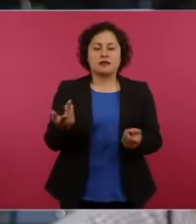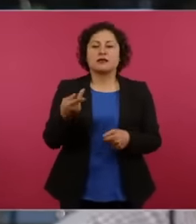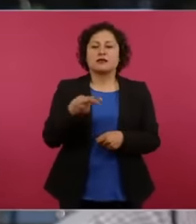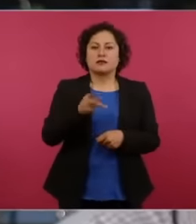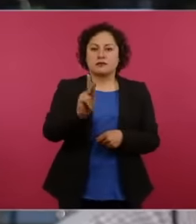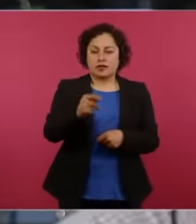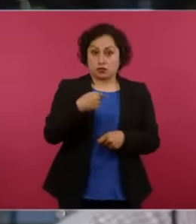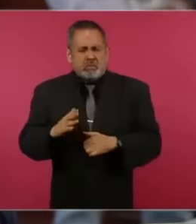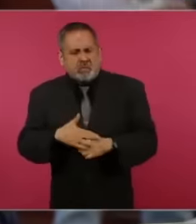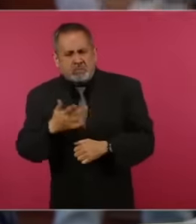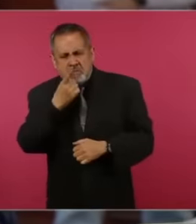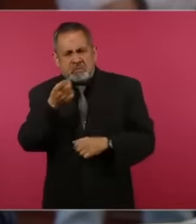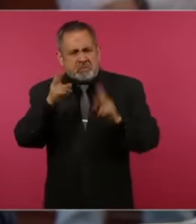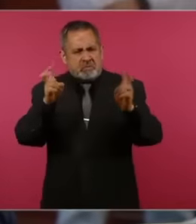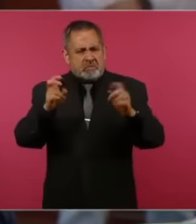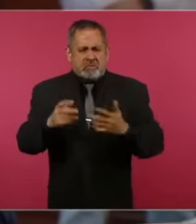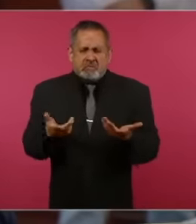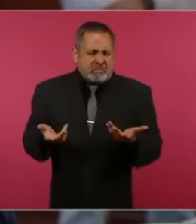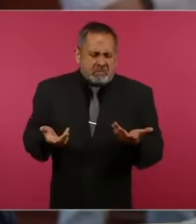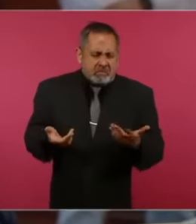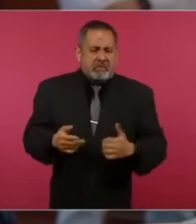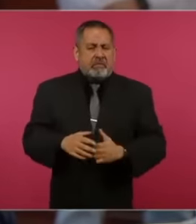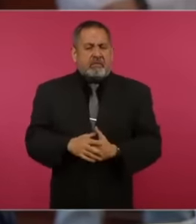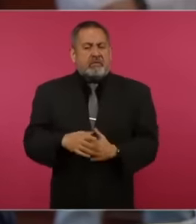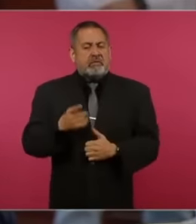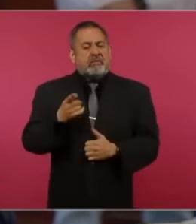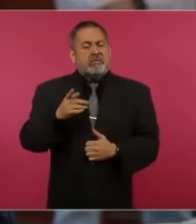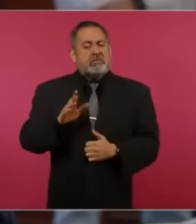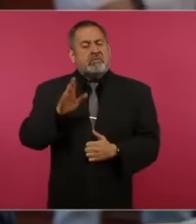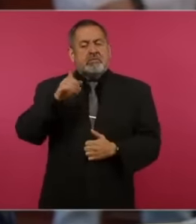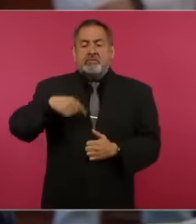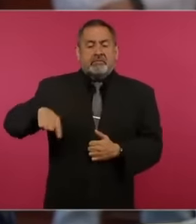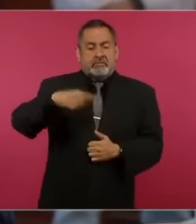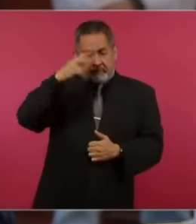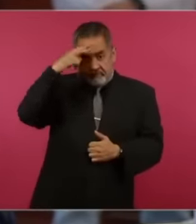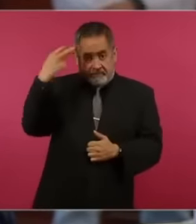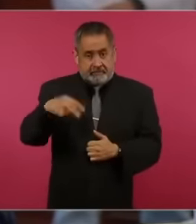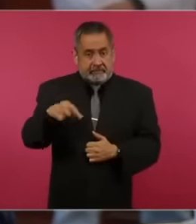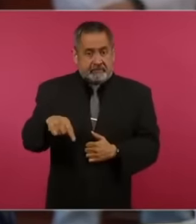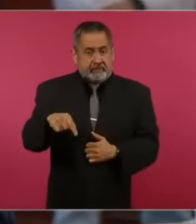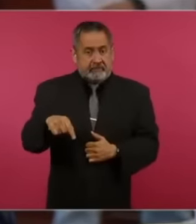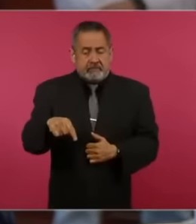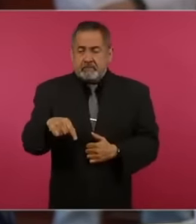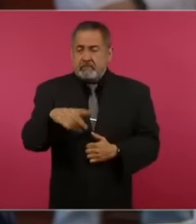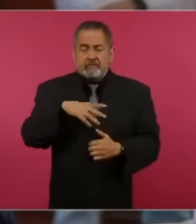am I talking about this topic of journalism because it seems that here in Mexico we have a journalism that